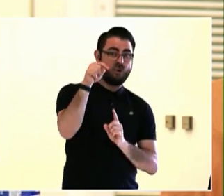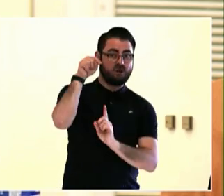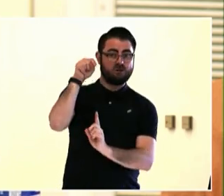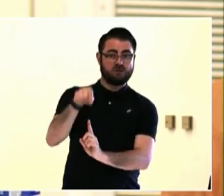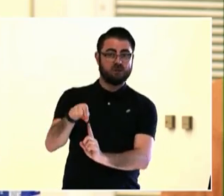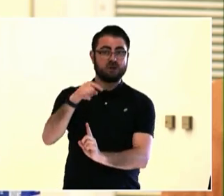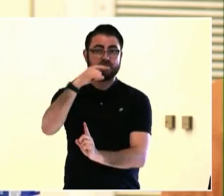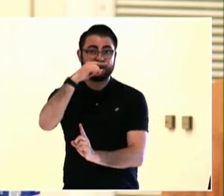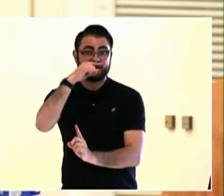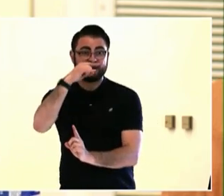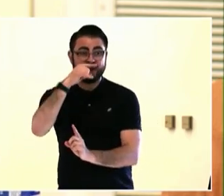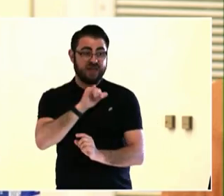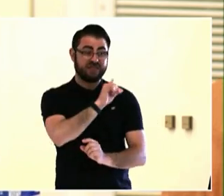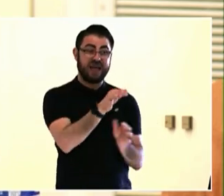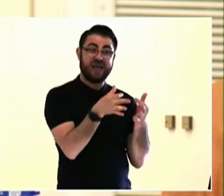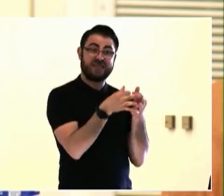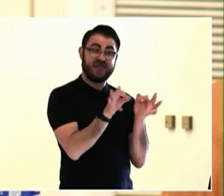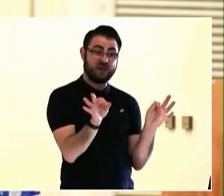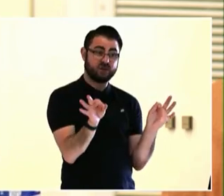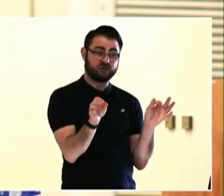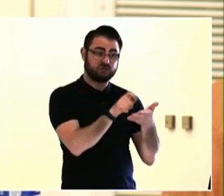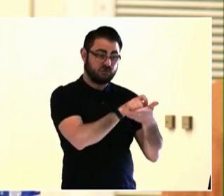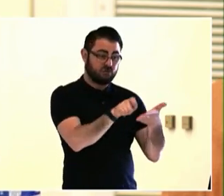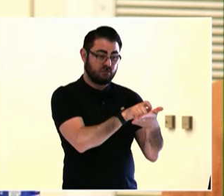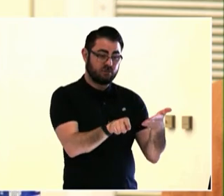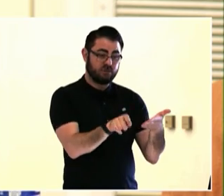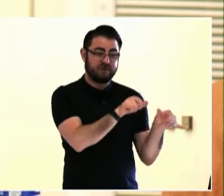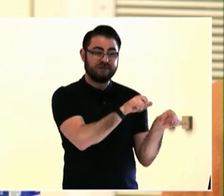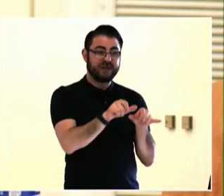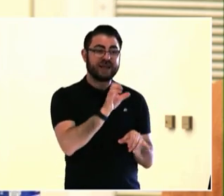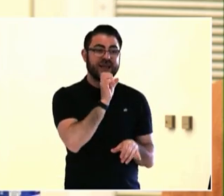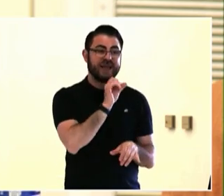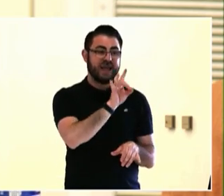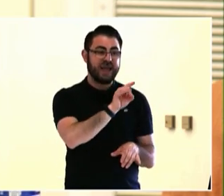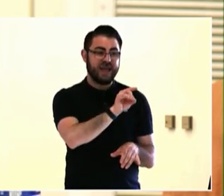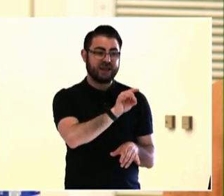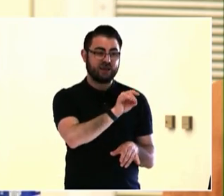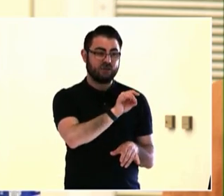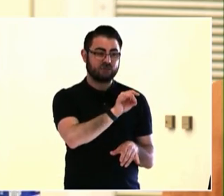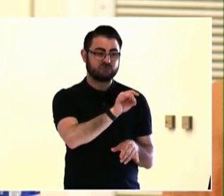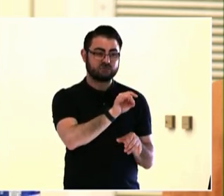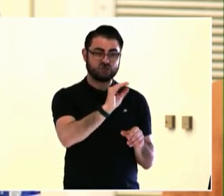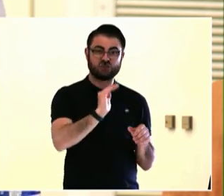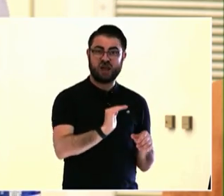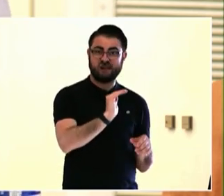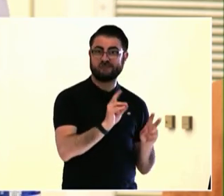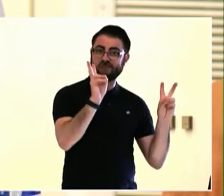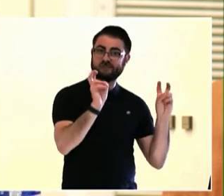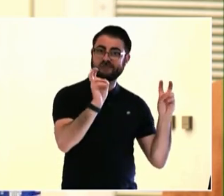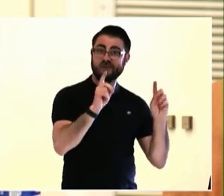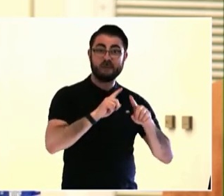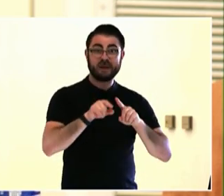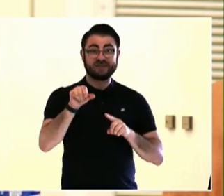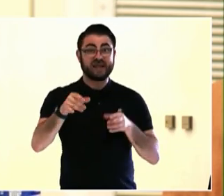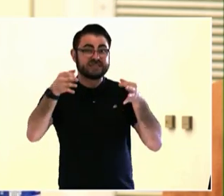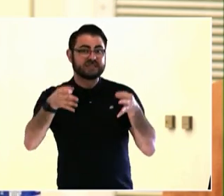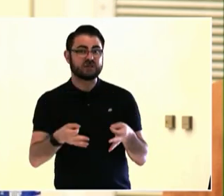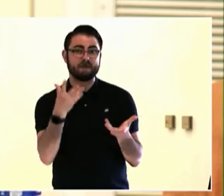were talking about community grantmaking at one point, and someone who was listening online asked, how do you balance